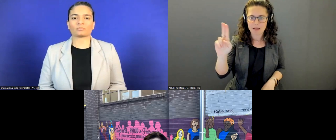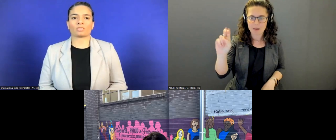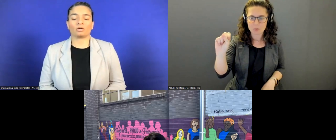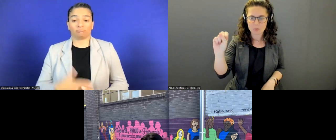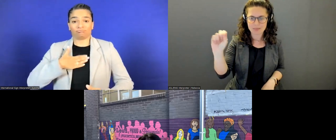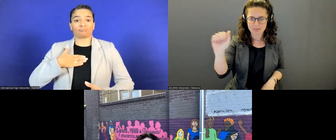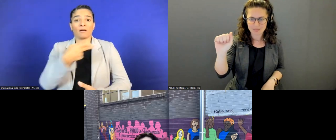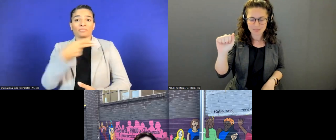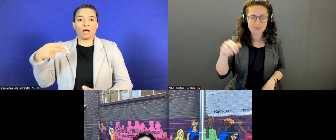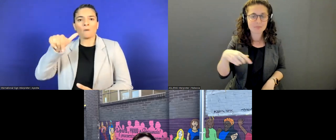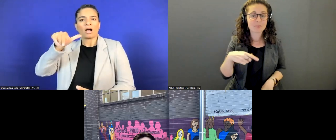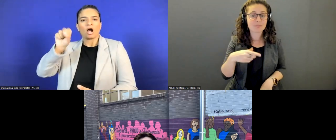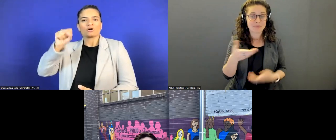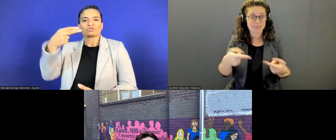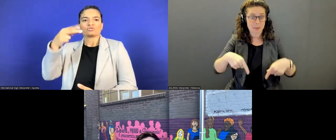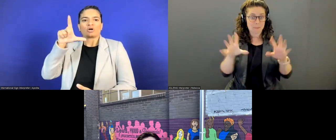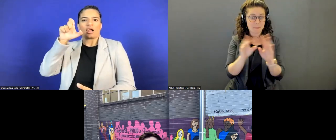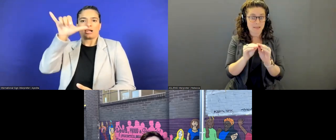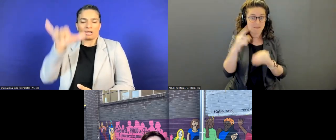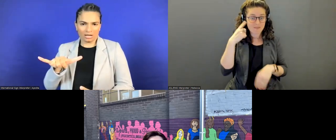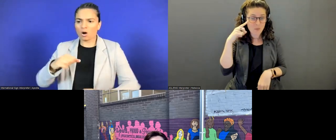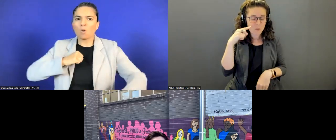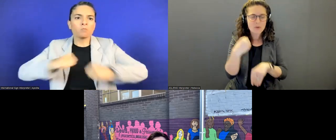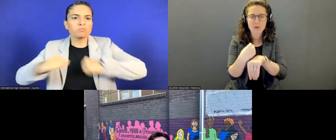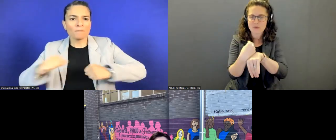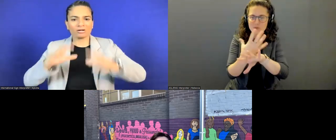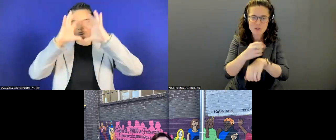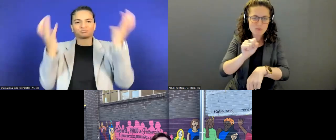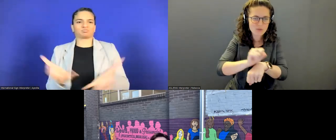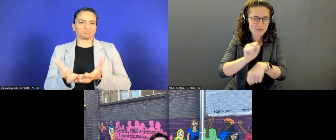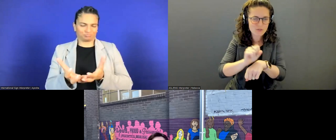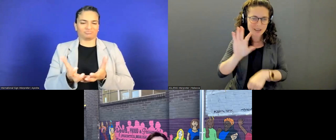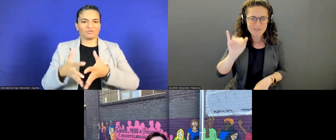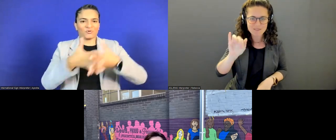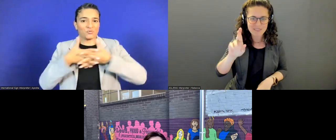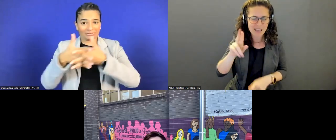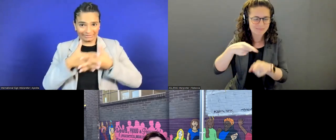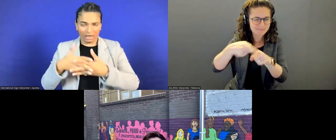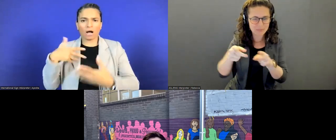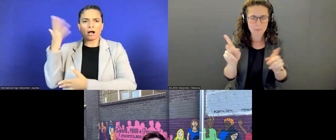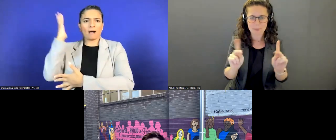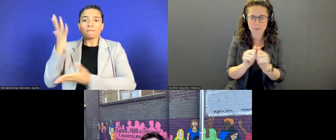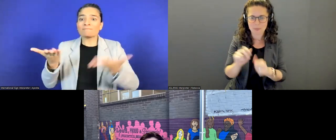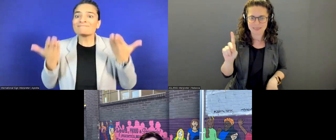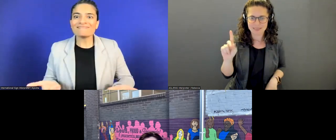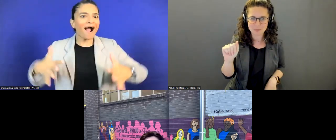You're here at our virtual career fair for people with disabilities. We're so glad you're here.